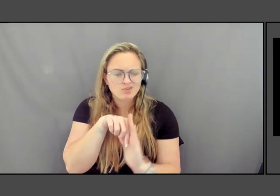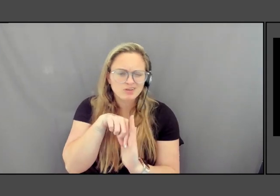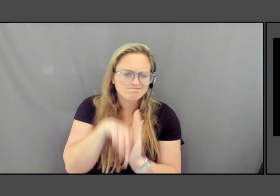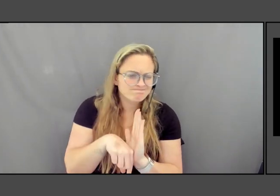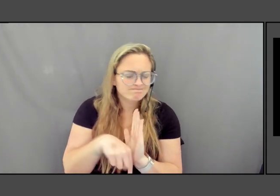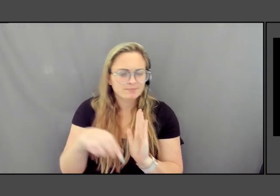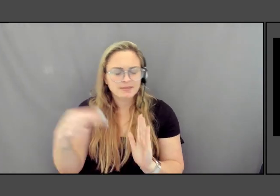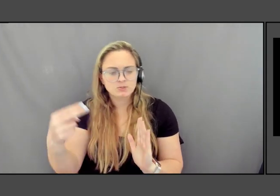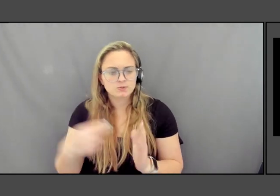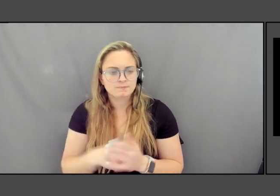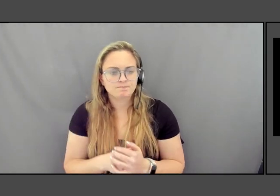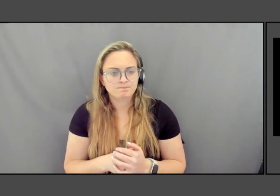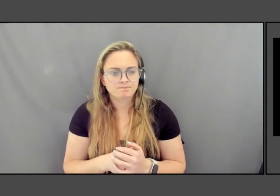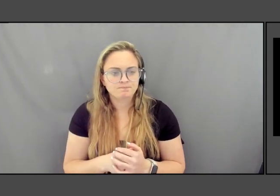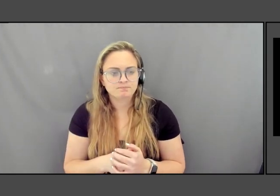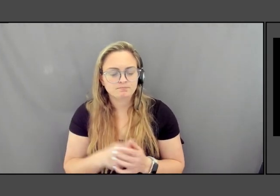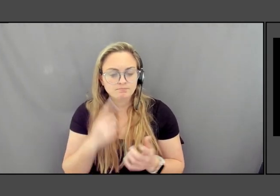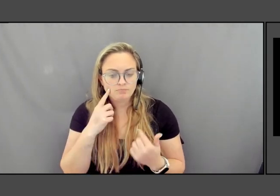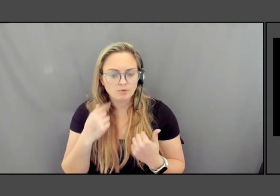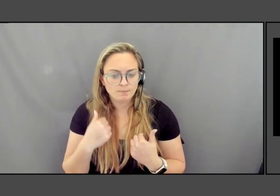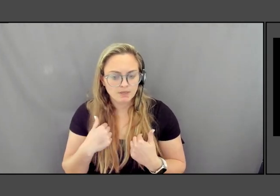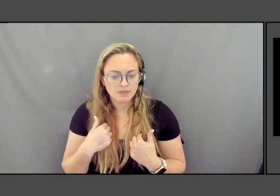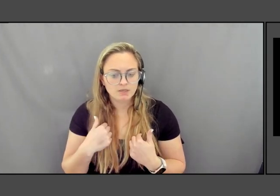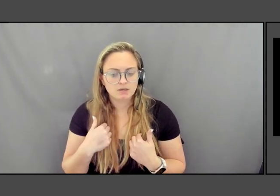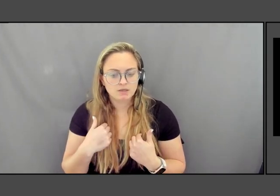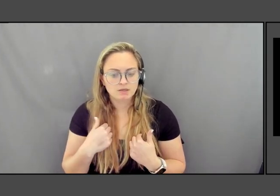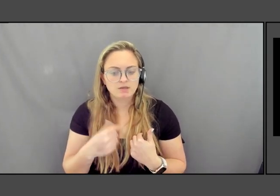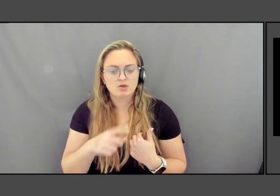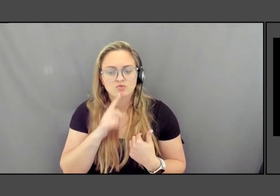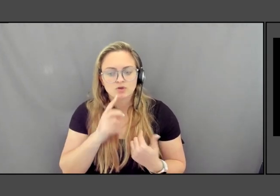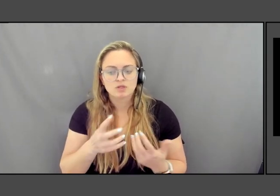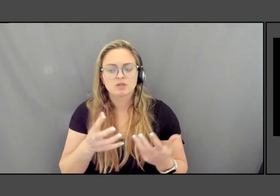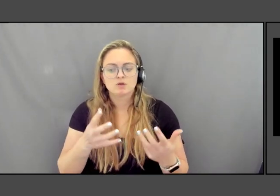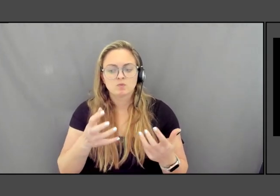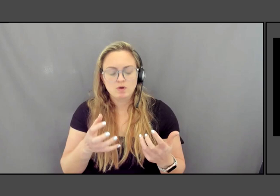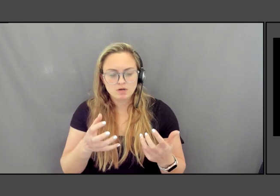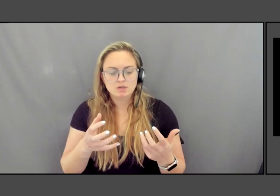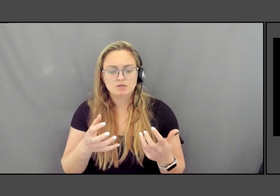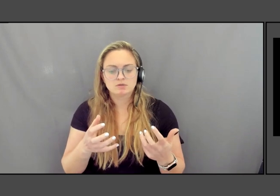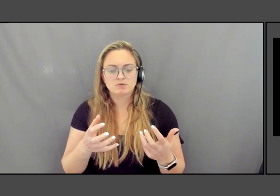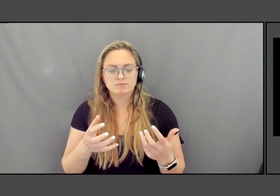And for me personally, I really wanted to get into how do I pull out?